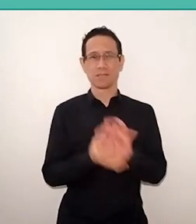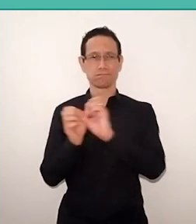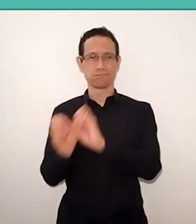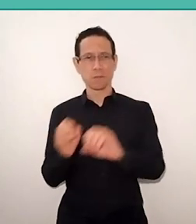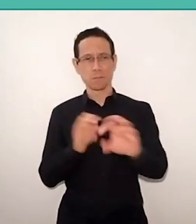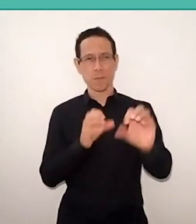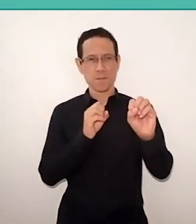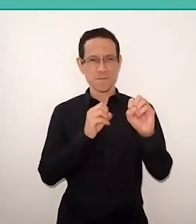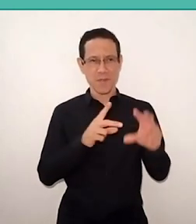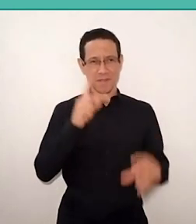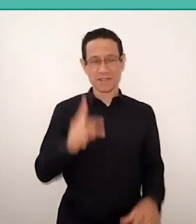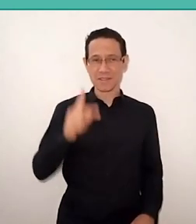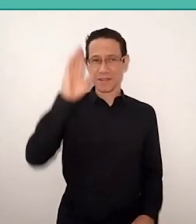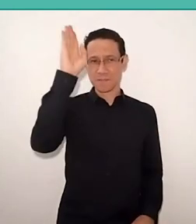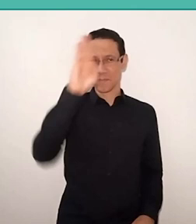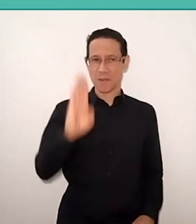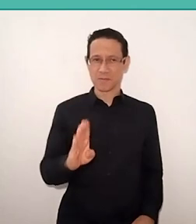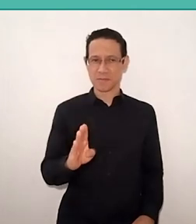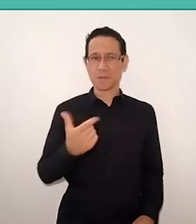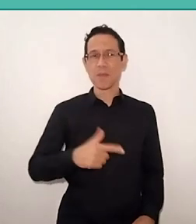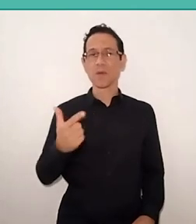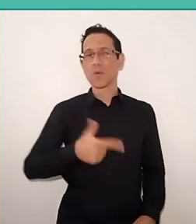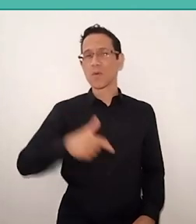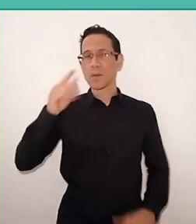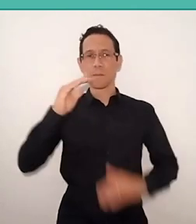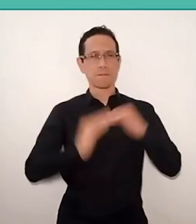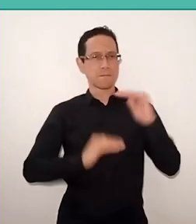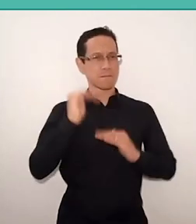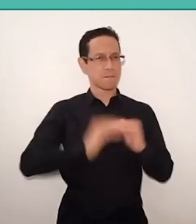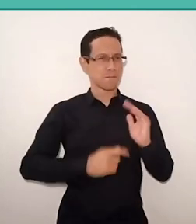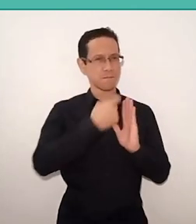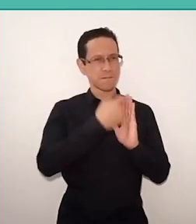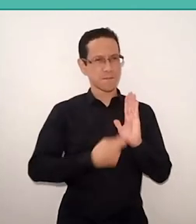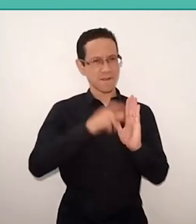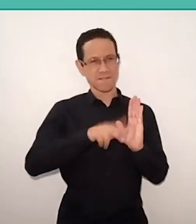but I'm interested in work by Paulo Freire, which is hard to understand without